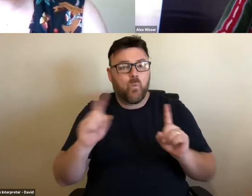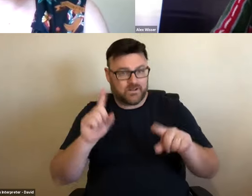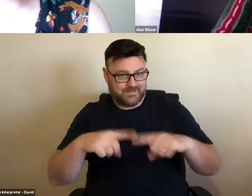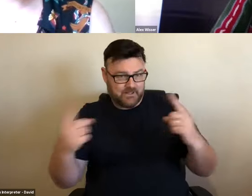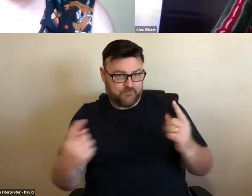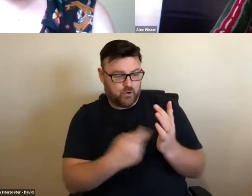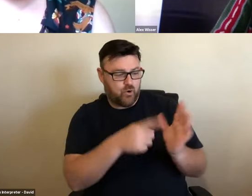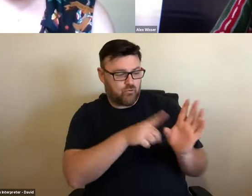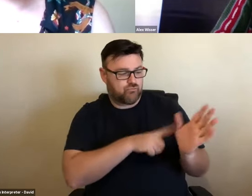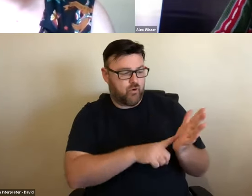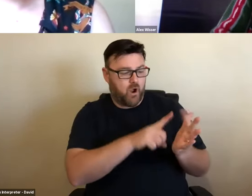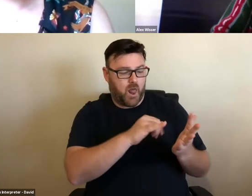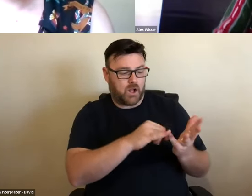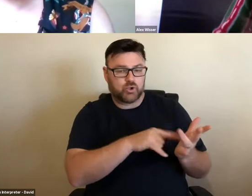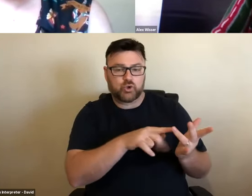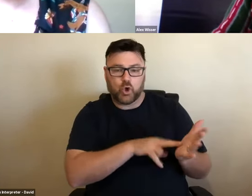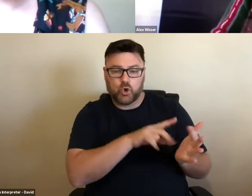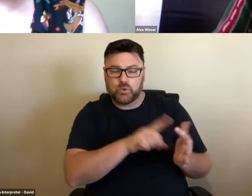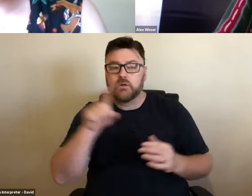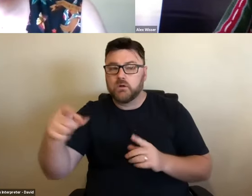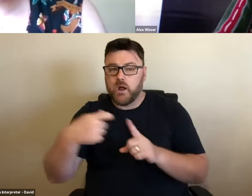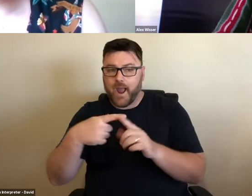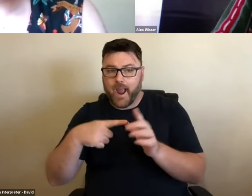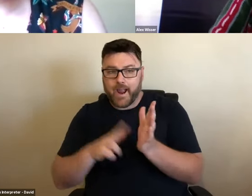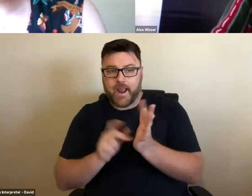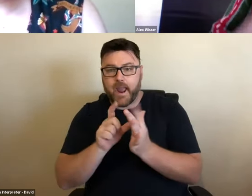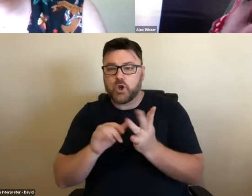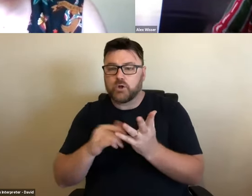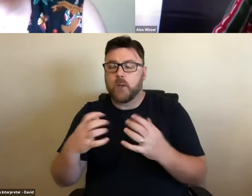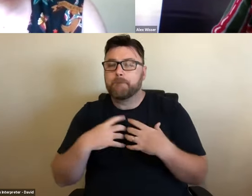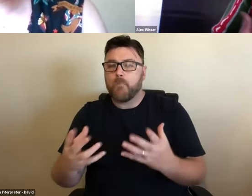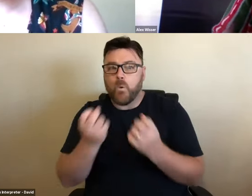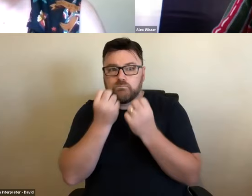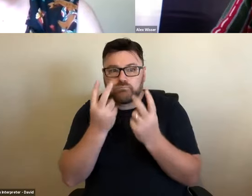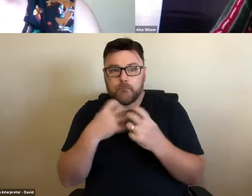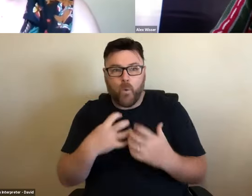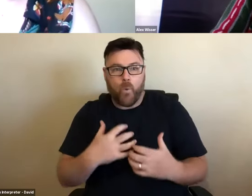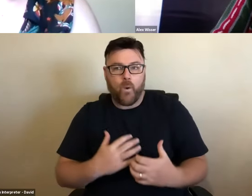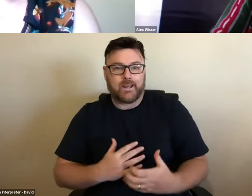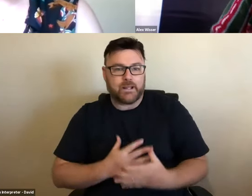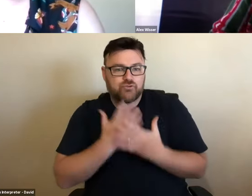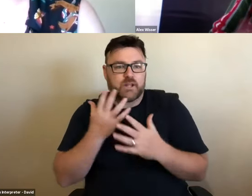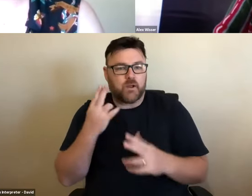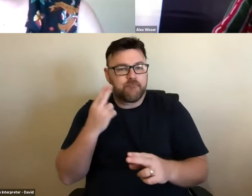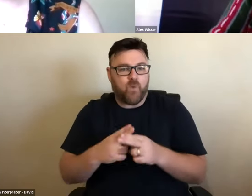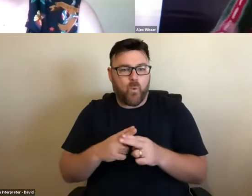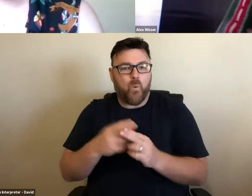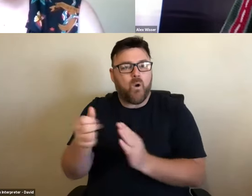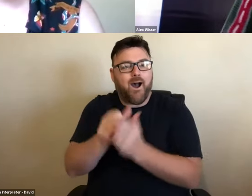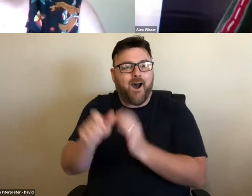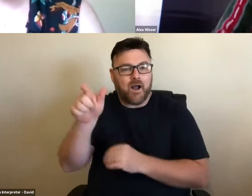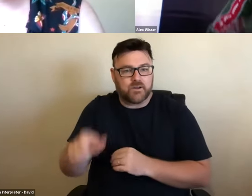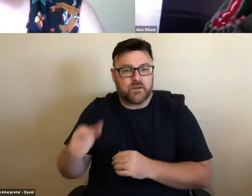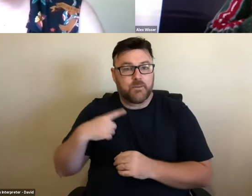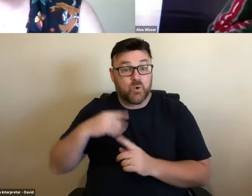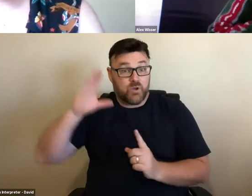the contrast with Ralston is that Kandos is more the interesting town